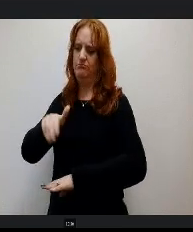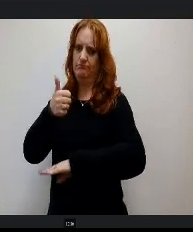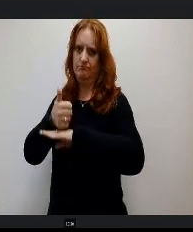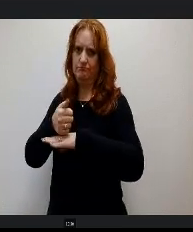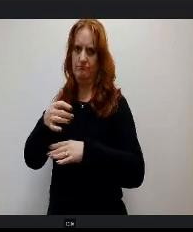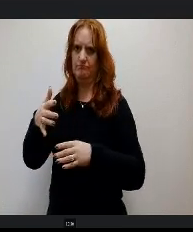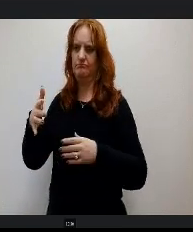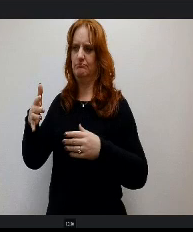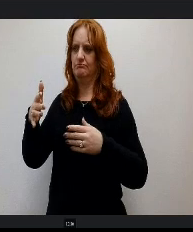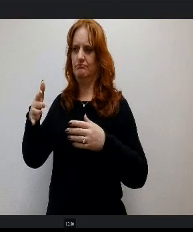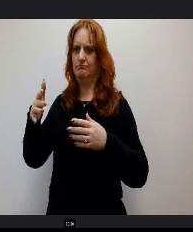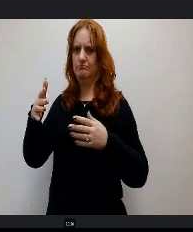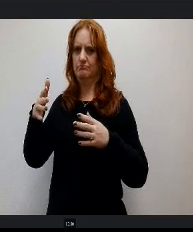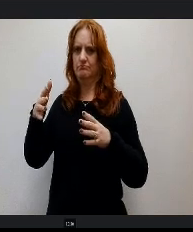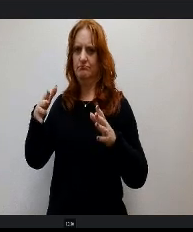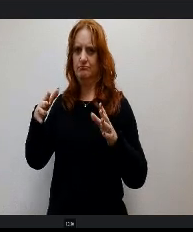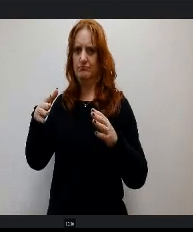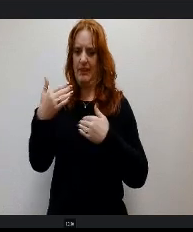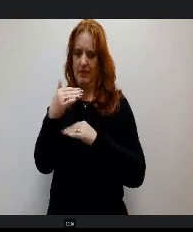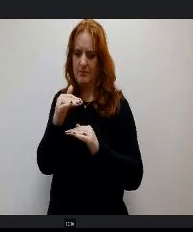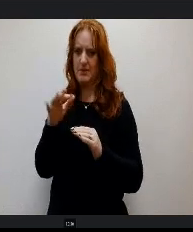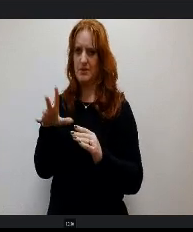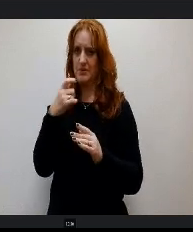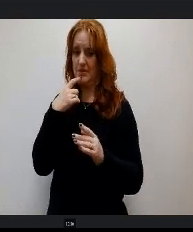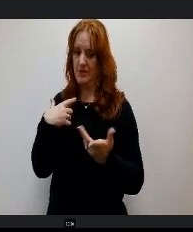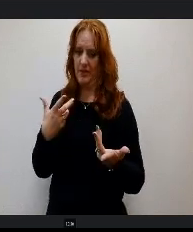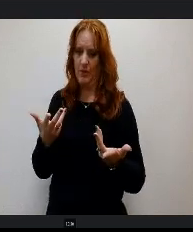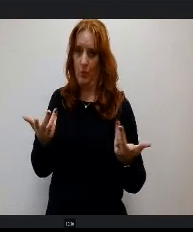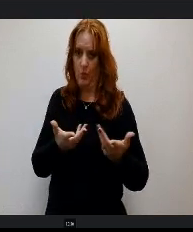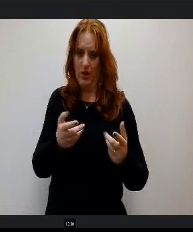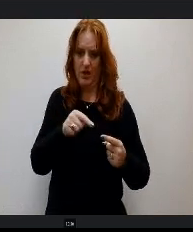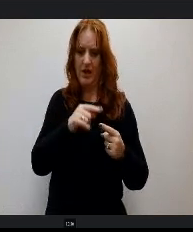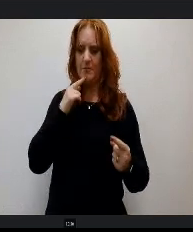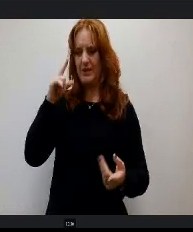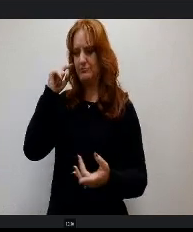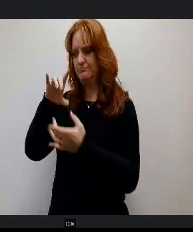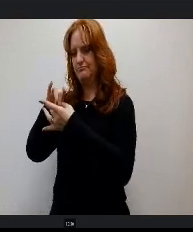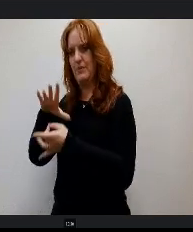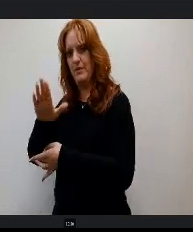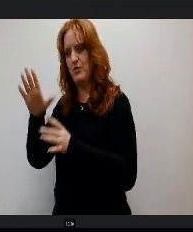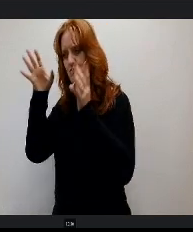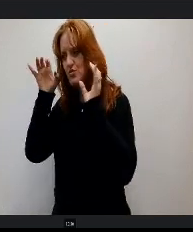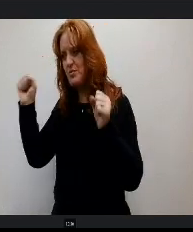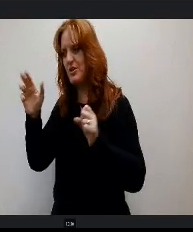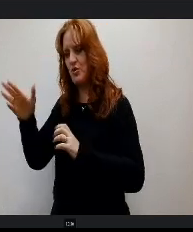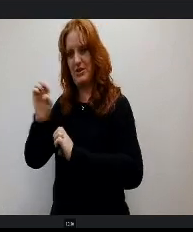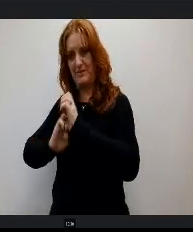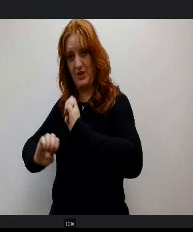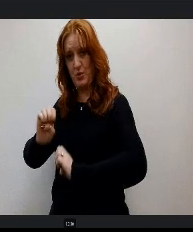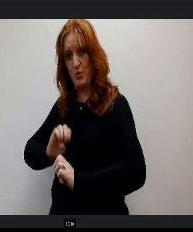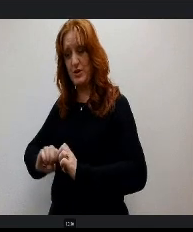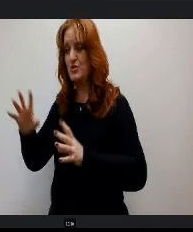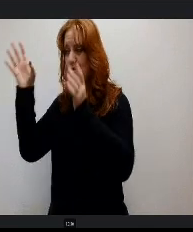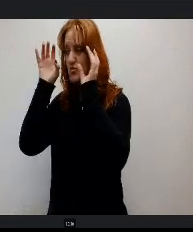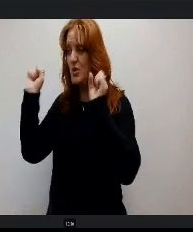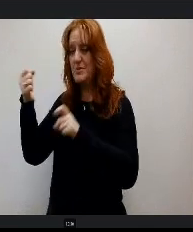and then this because it relates to the superintendent specifically in her her evaluation. This the superintendent says, hey, here's how s how we're going to accomplish that.